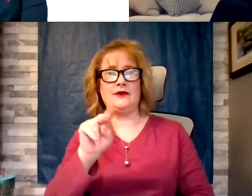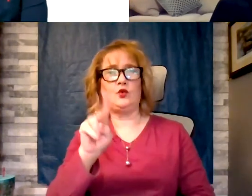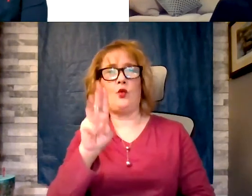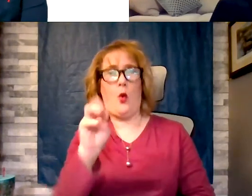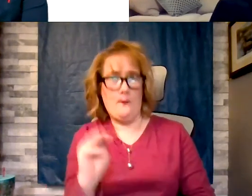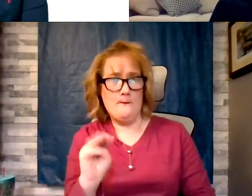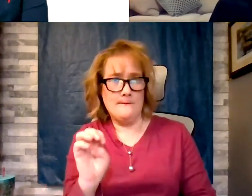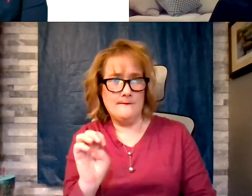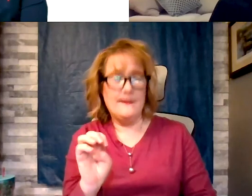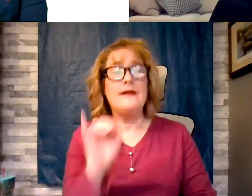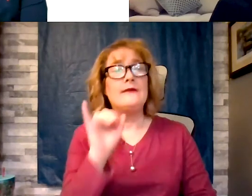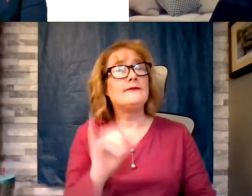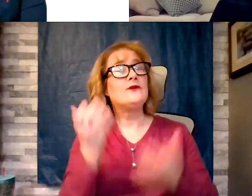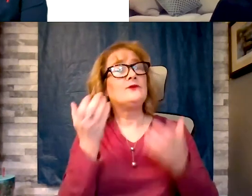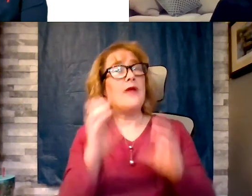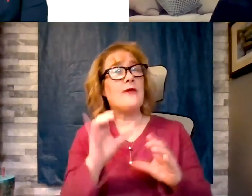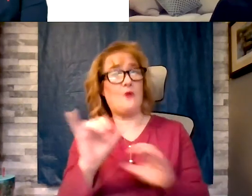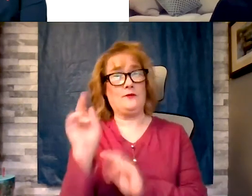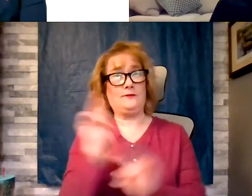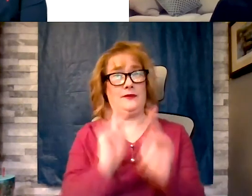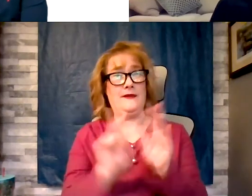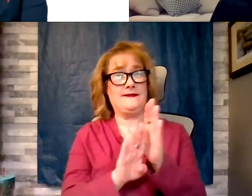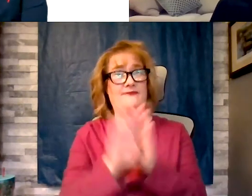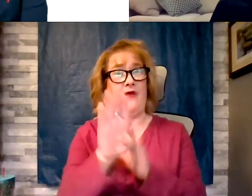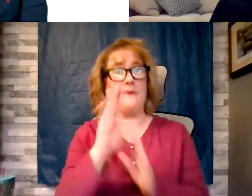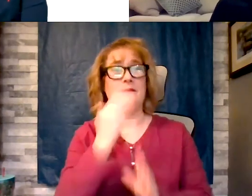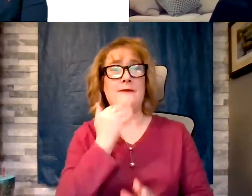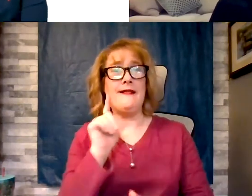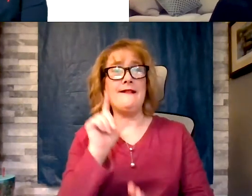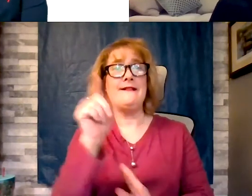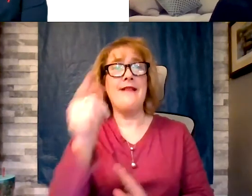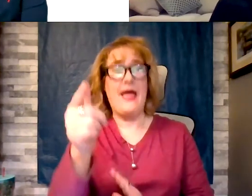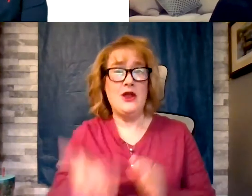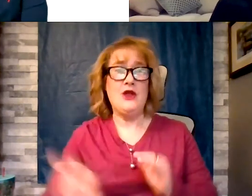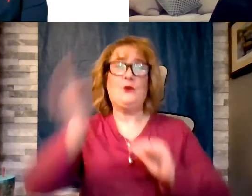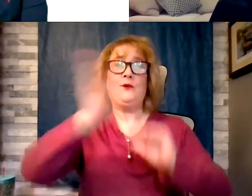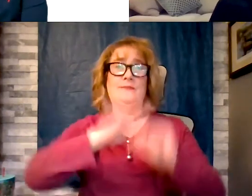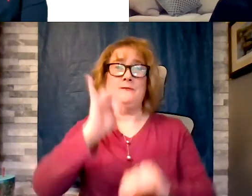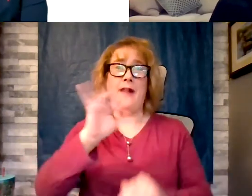developing diabetes increases by like 50% over several years. We pretty much can almost